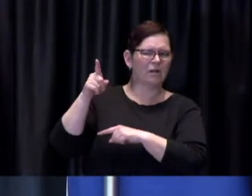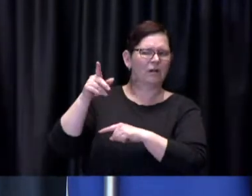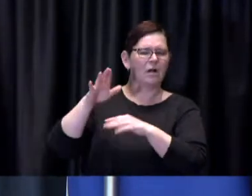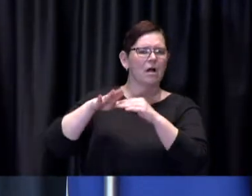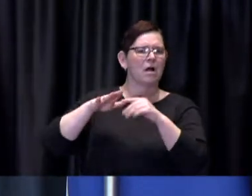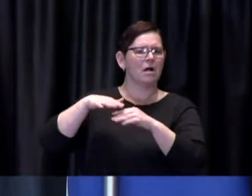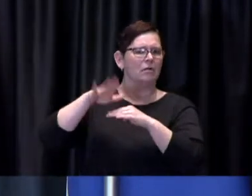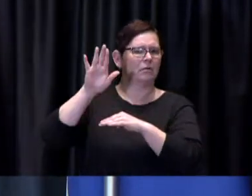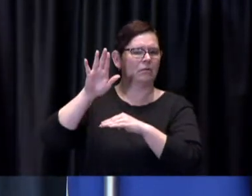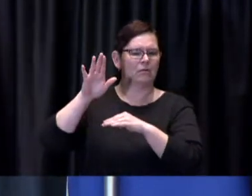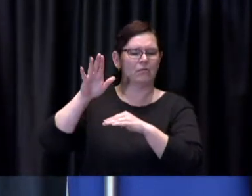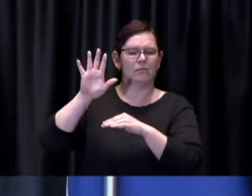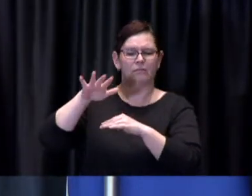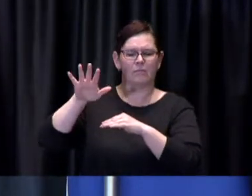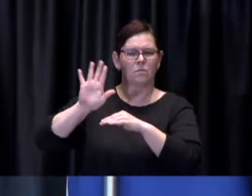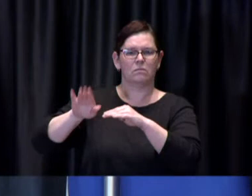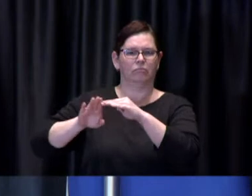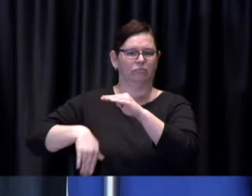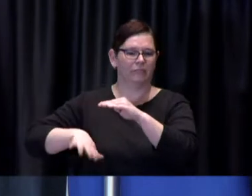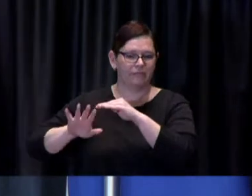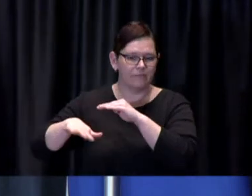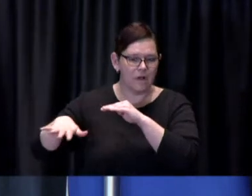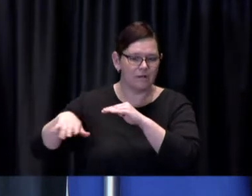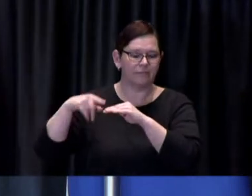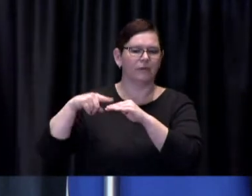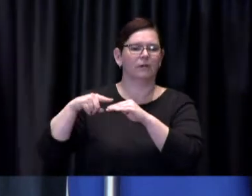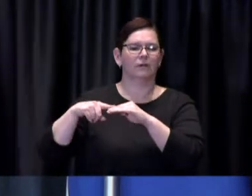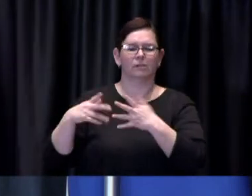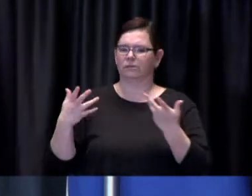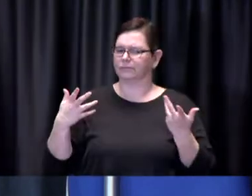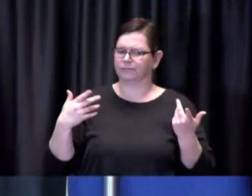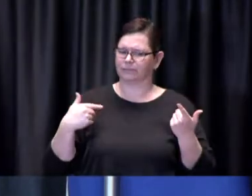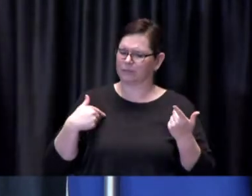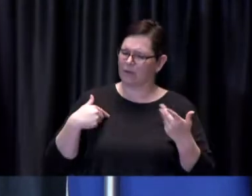Dr. de Villa: So I haven't yet had the opportunity I've heard you know a little bit about it in the